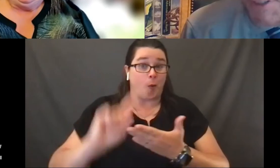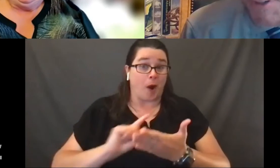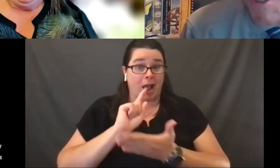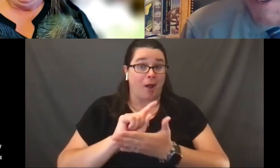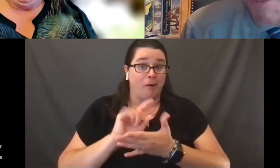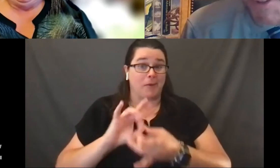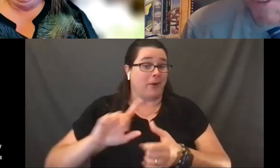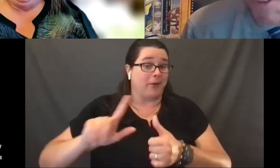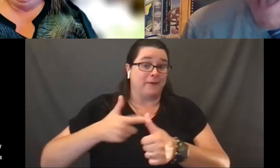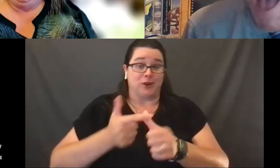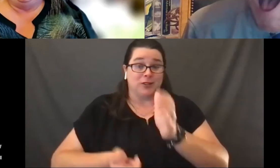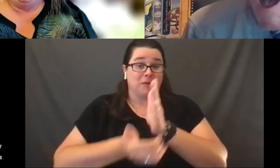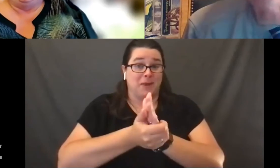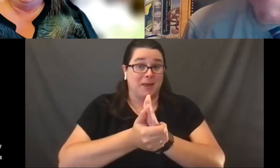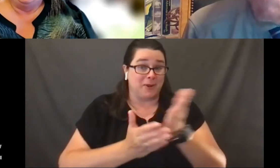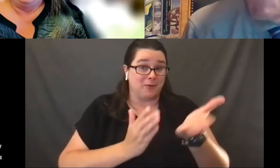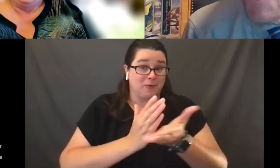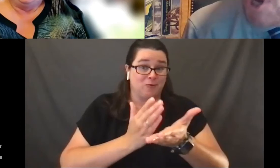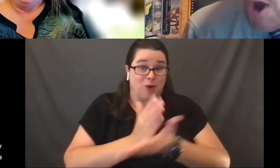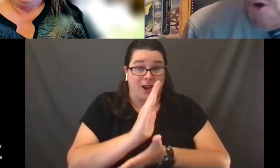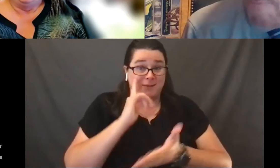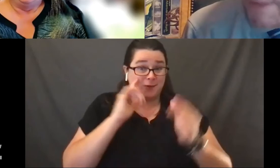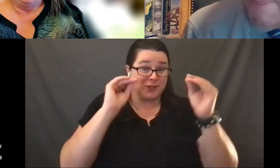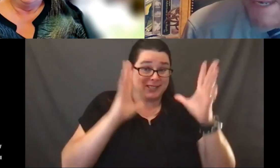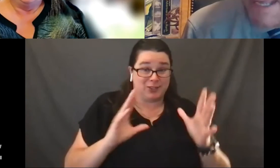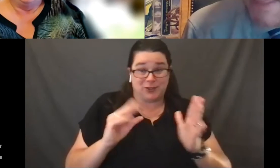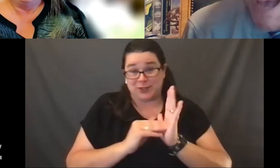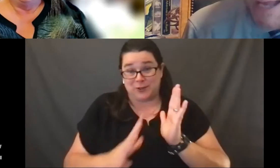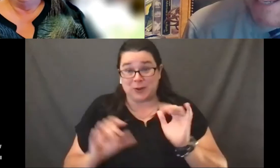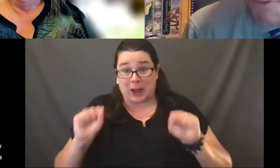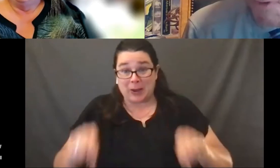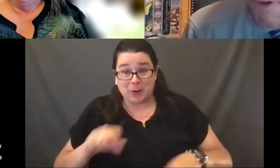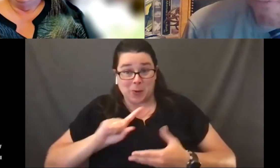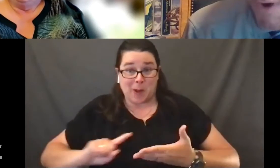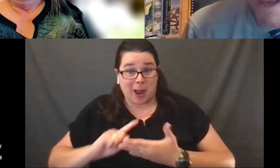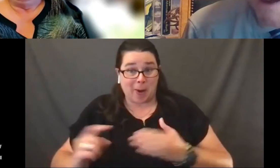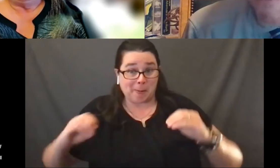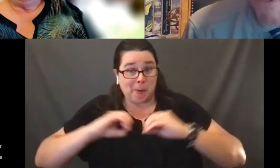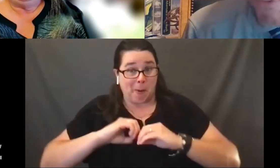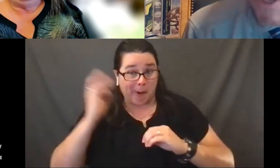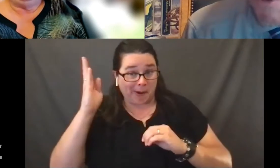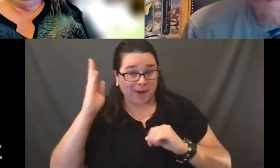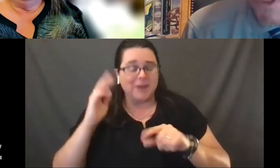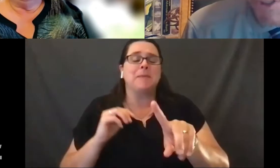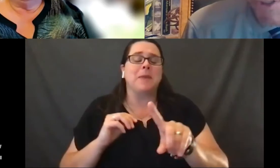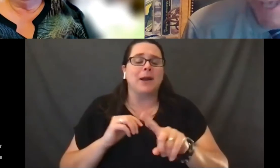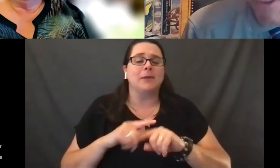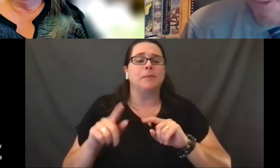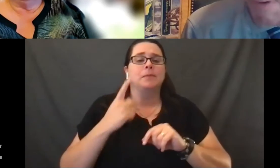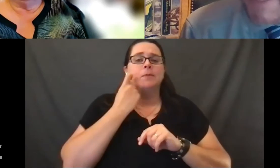of teachers and of students. You should know that in the context with, of one of the recent religious cases,